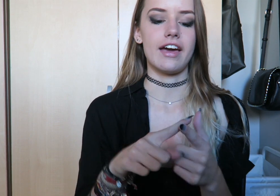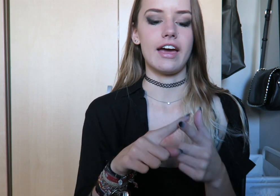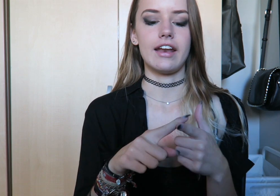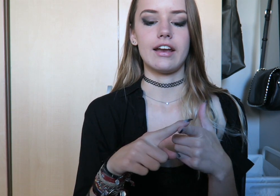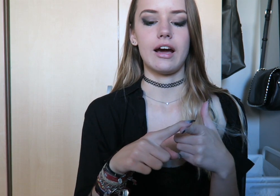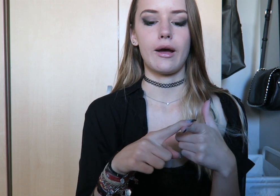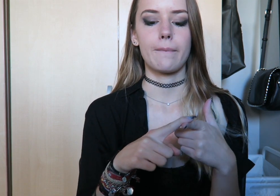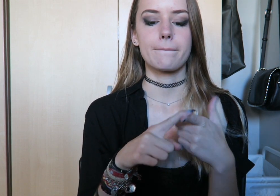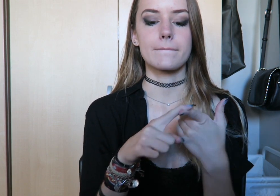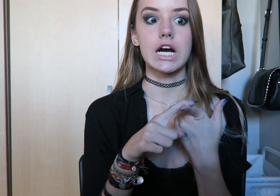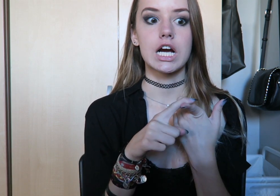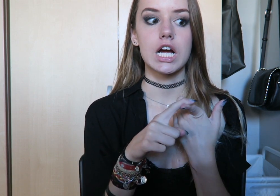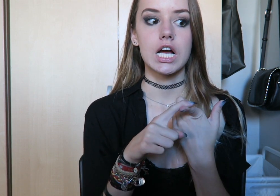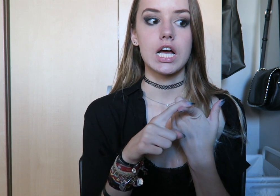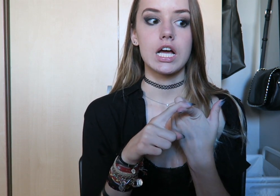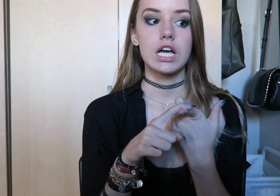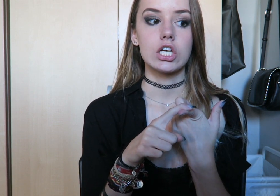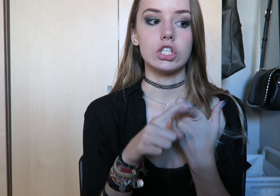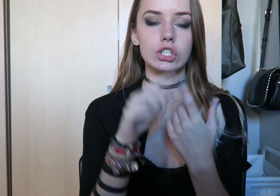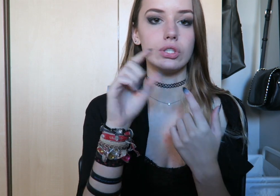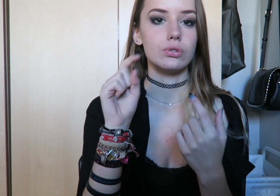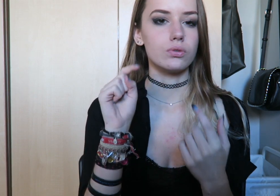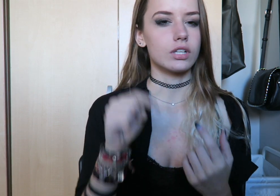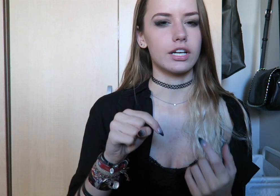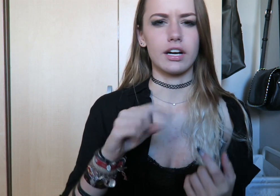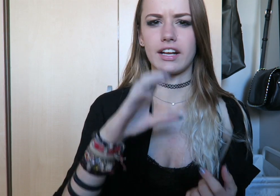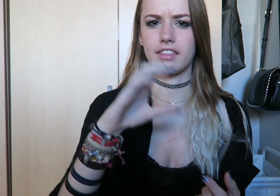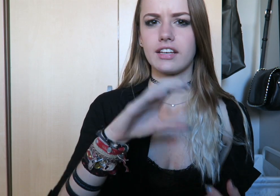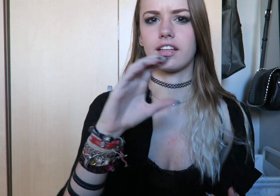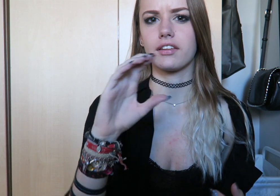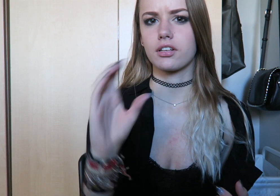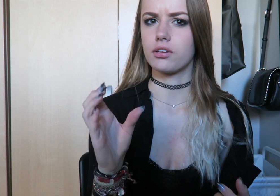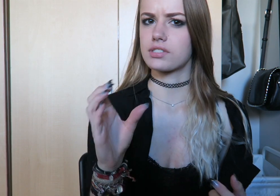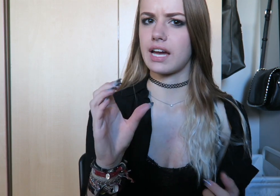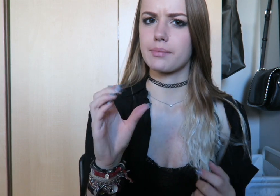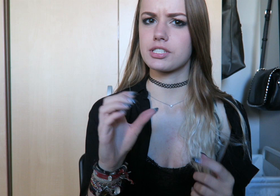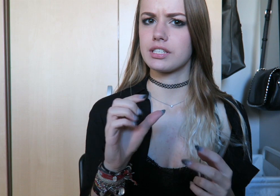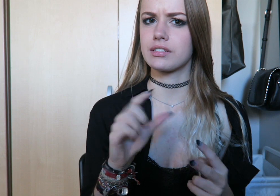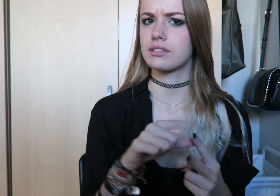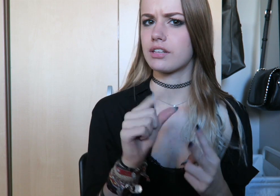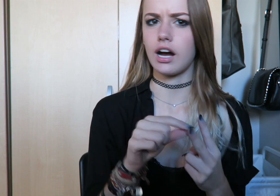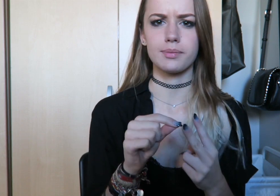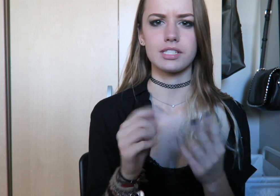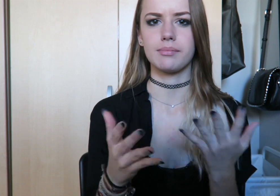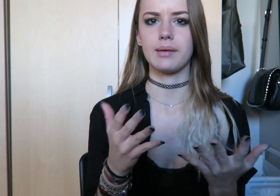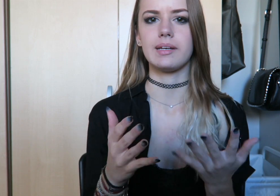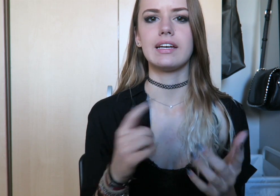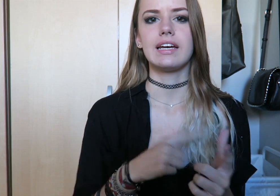and then, um (lips poping) you click on, I think the Closed Captions option maybe (it's subtitles/CC > Add subtitles/CC)